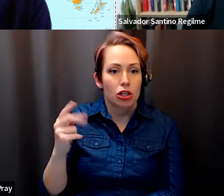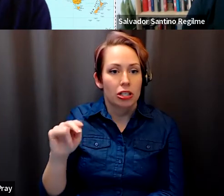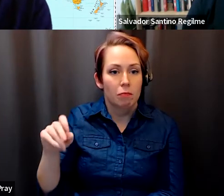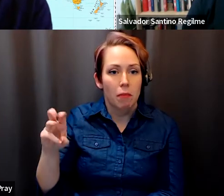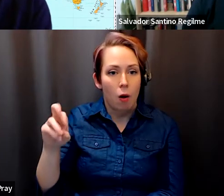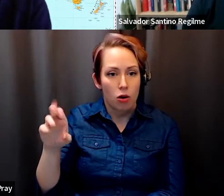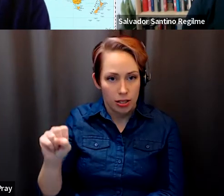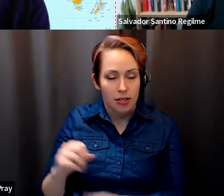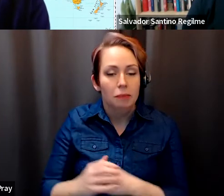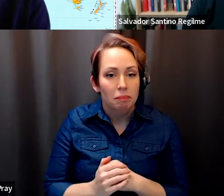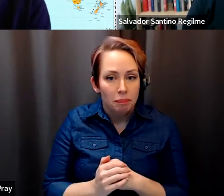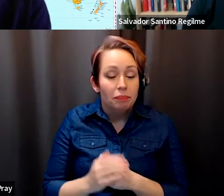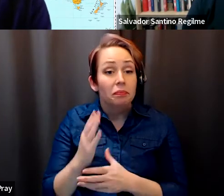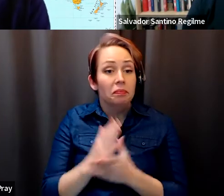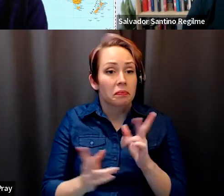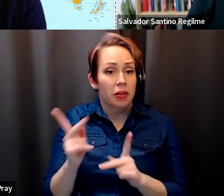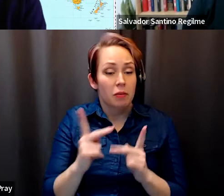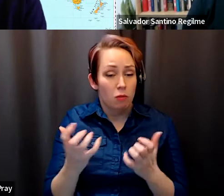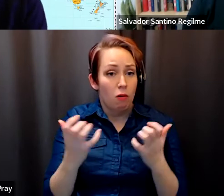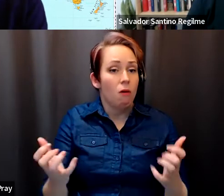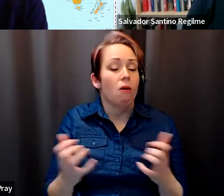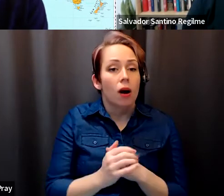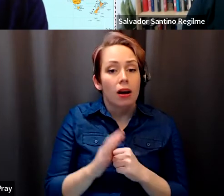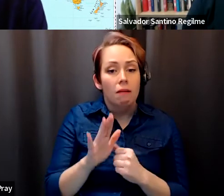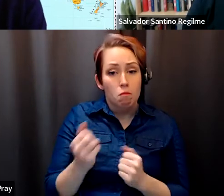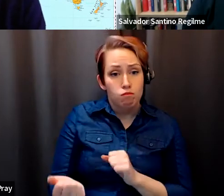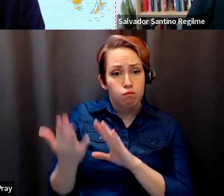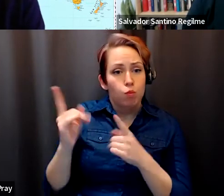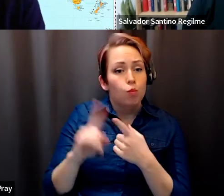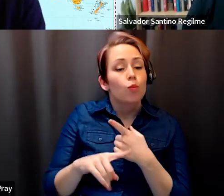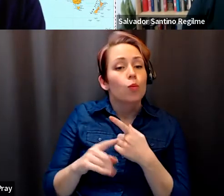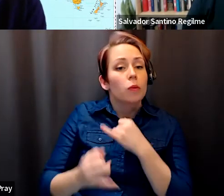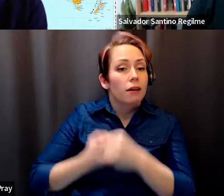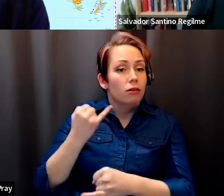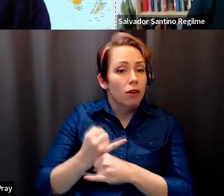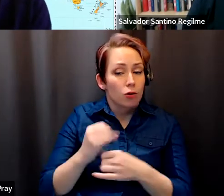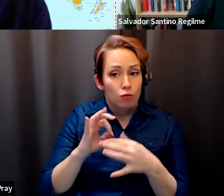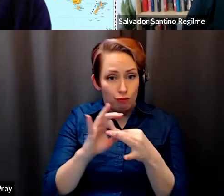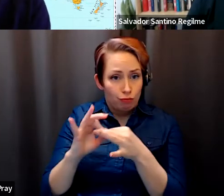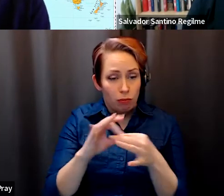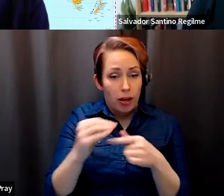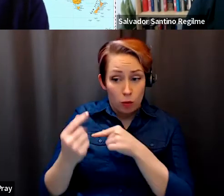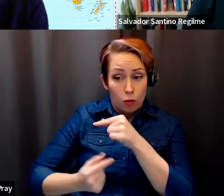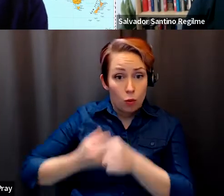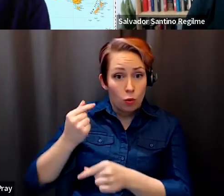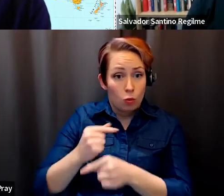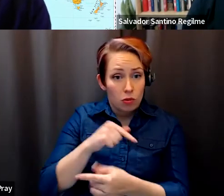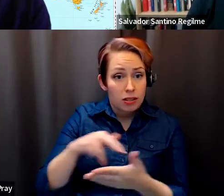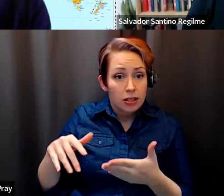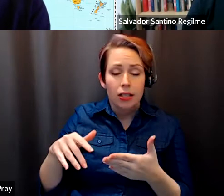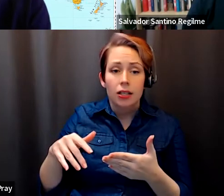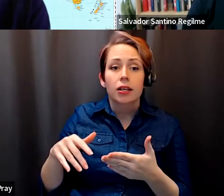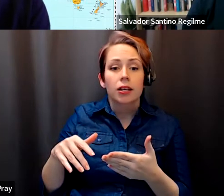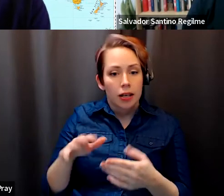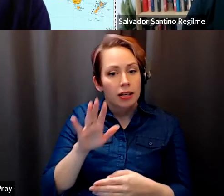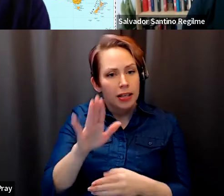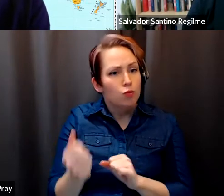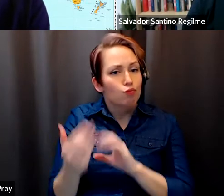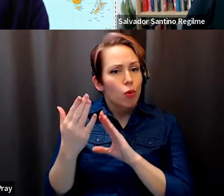Paul Gellert: And some of the people in the audience his approach to international relations and to global studies is quite interdisciplinary or multi disciplinary.